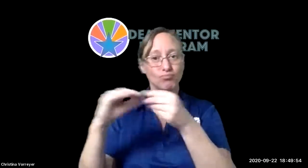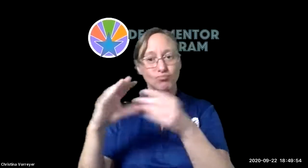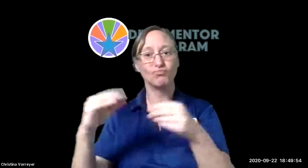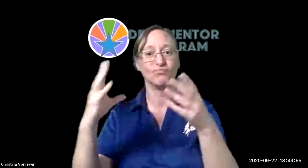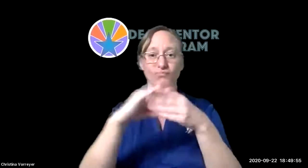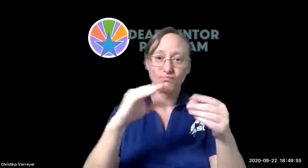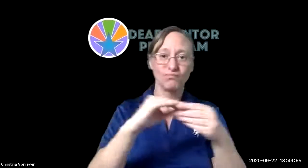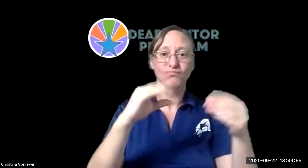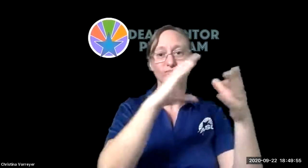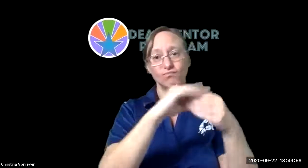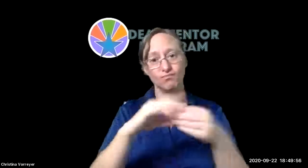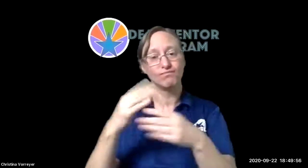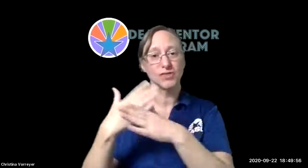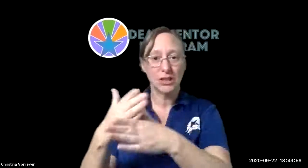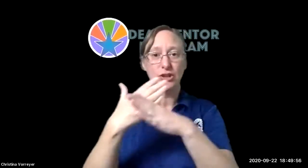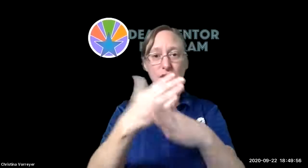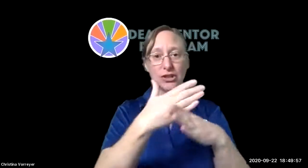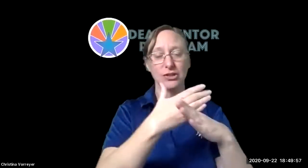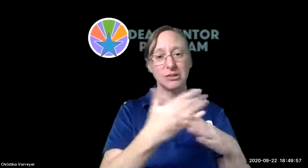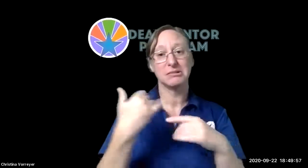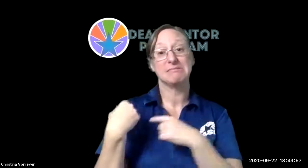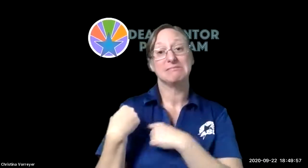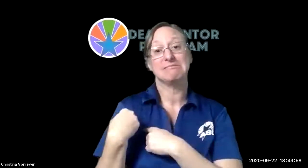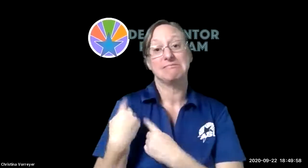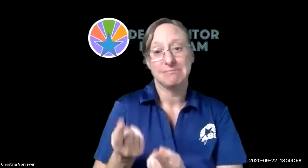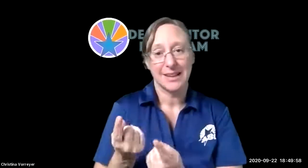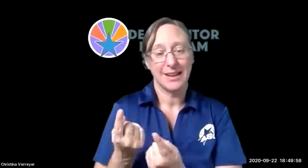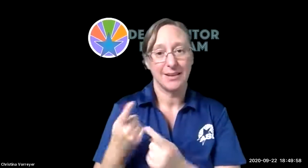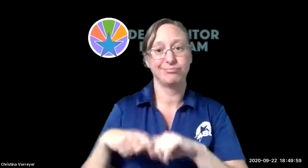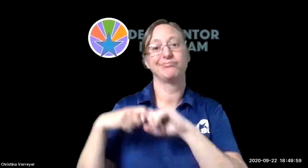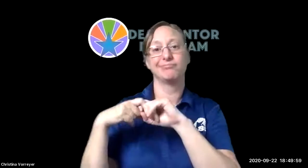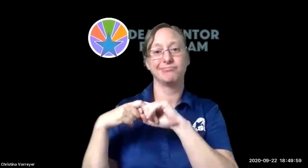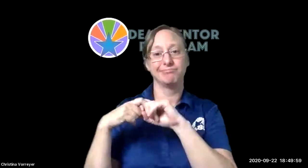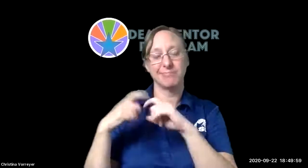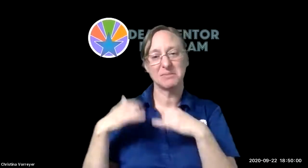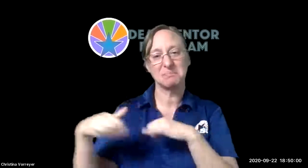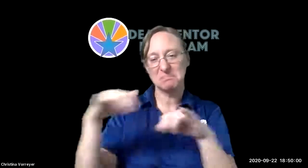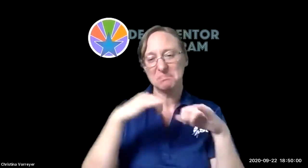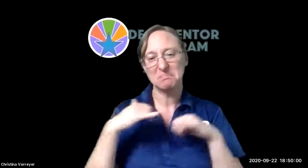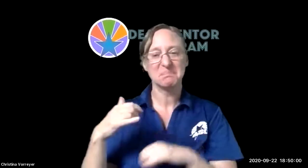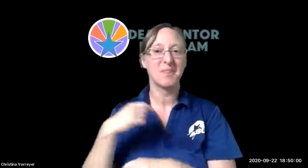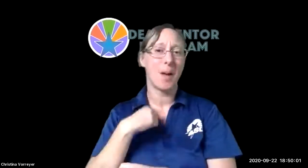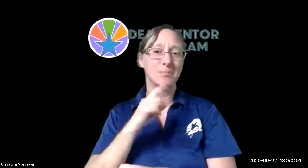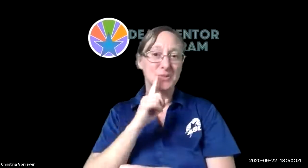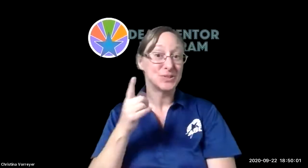i was going out and giving a similar presentation